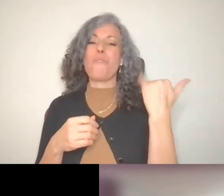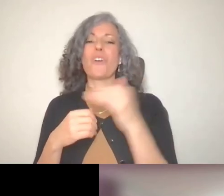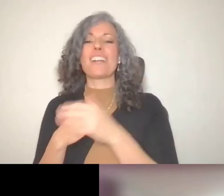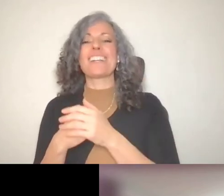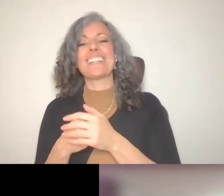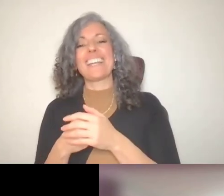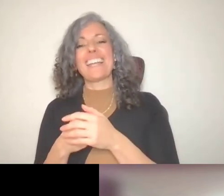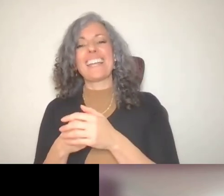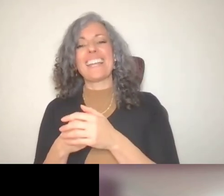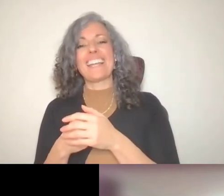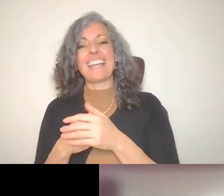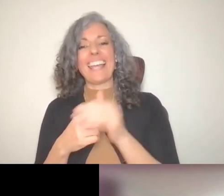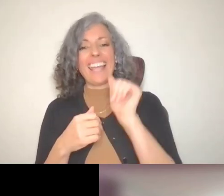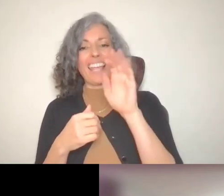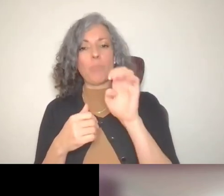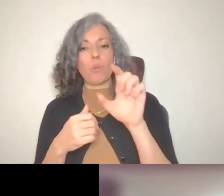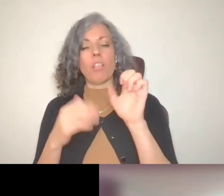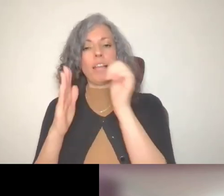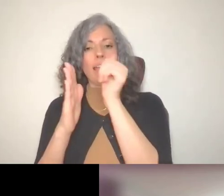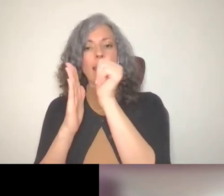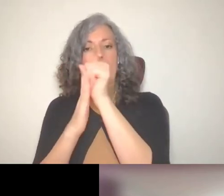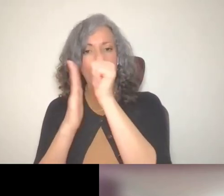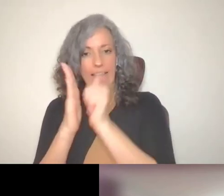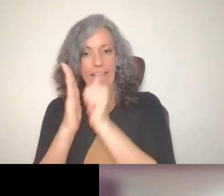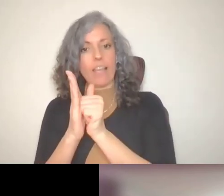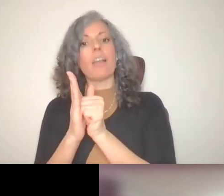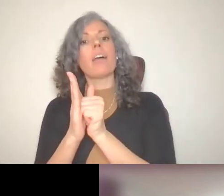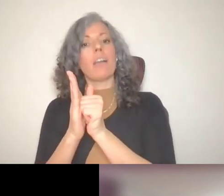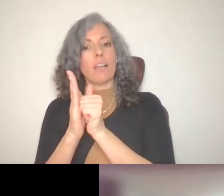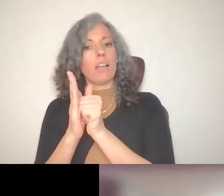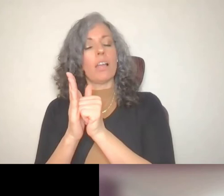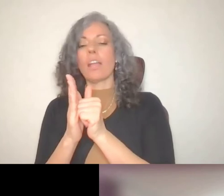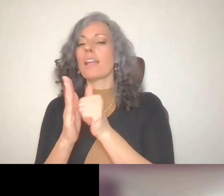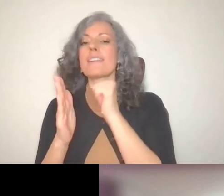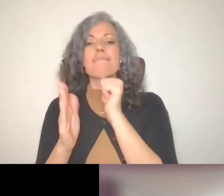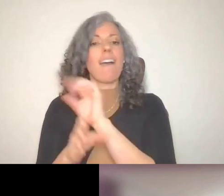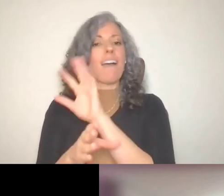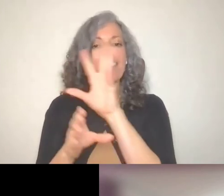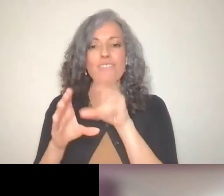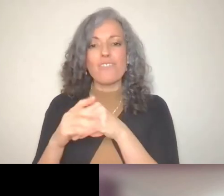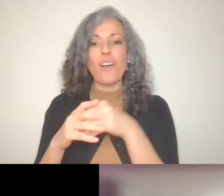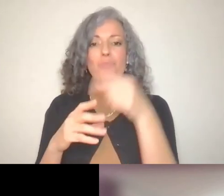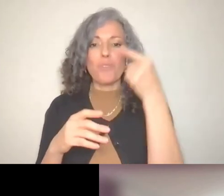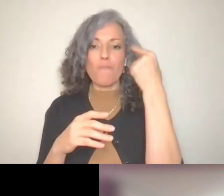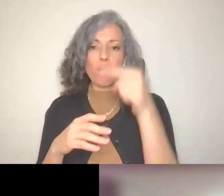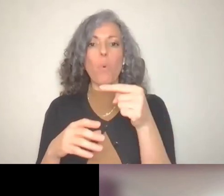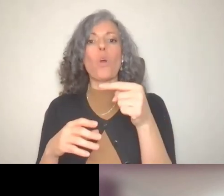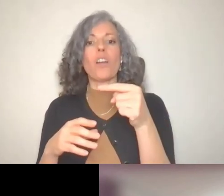ABLE accounts are exempt from consideration on the FAFSA form.